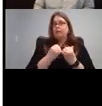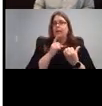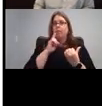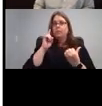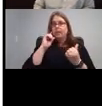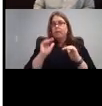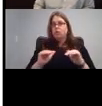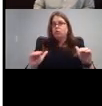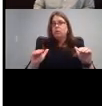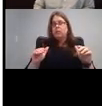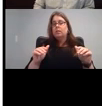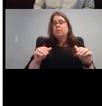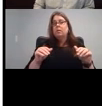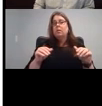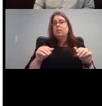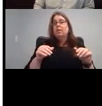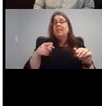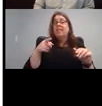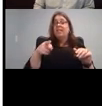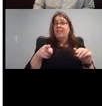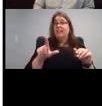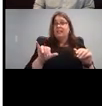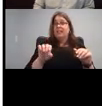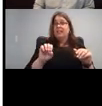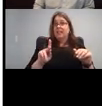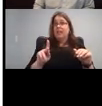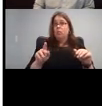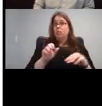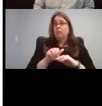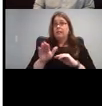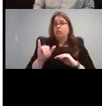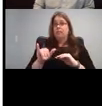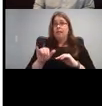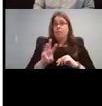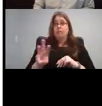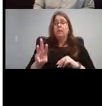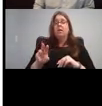which This link will take you straight there.